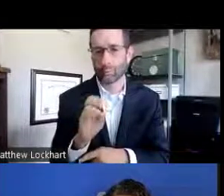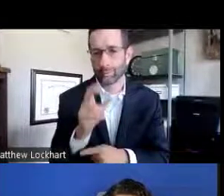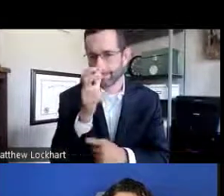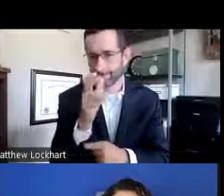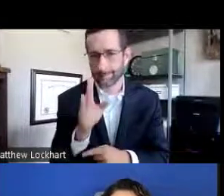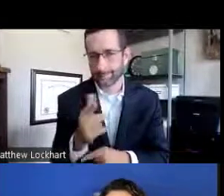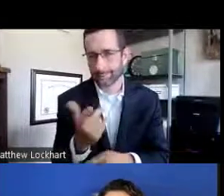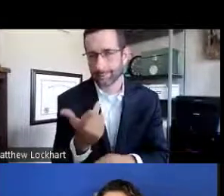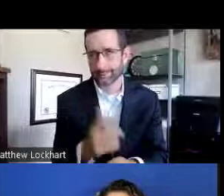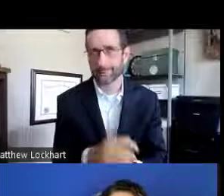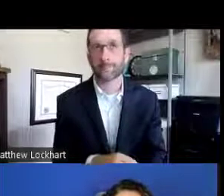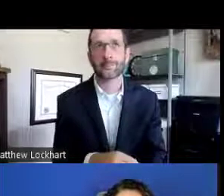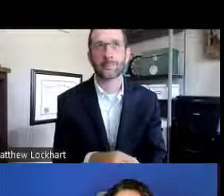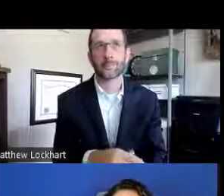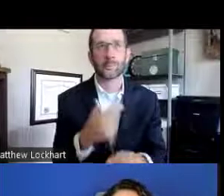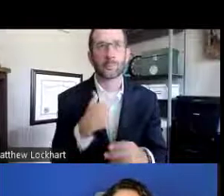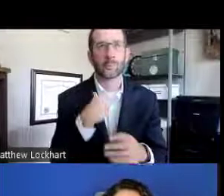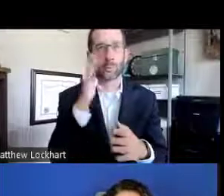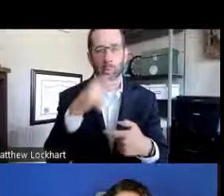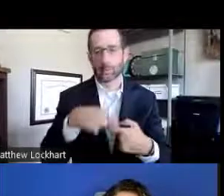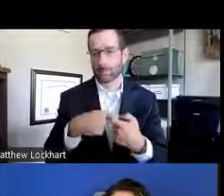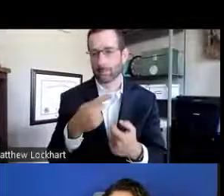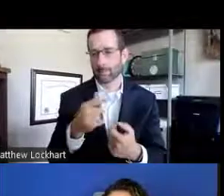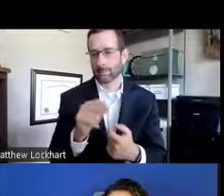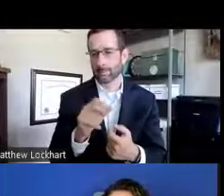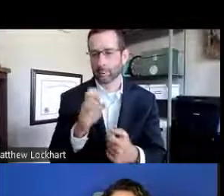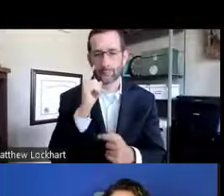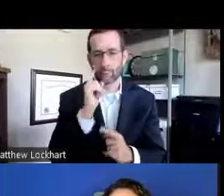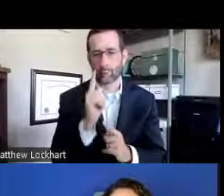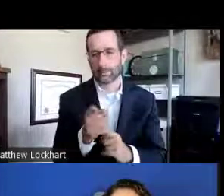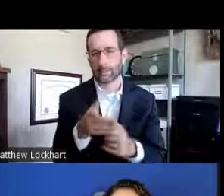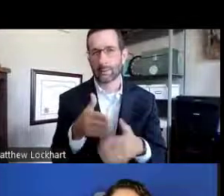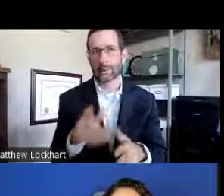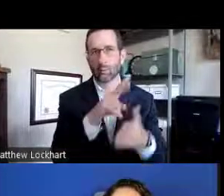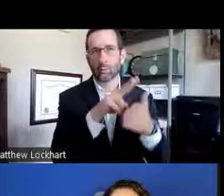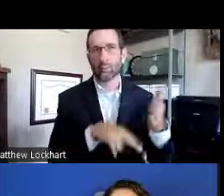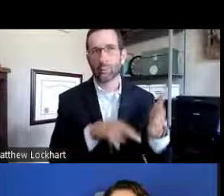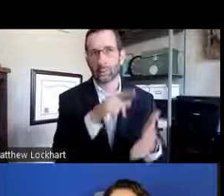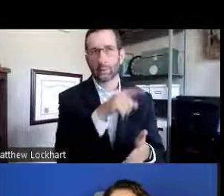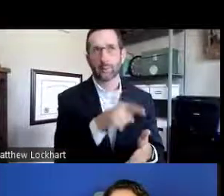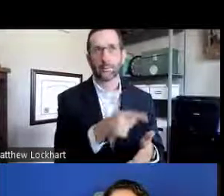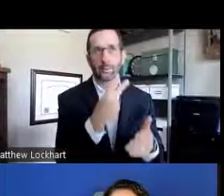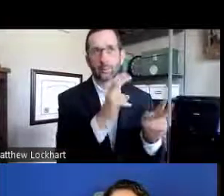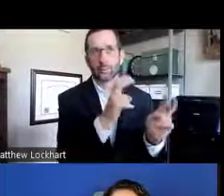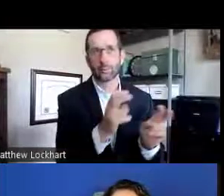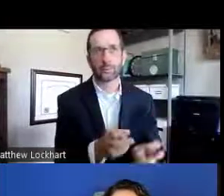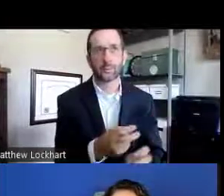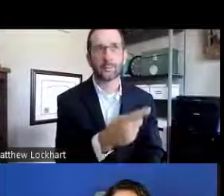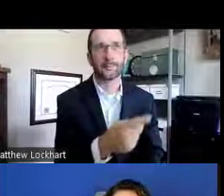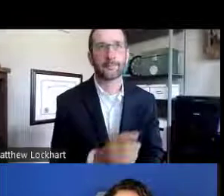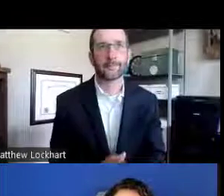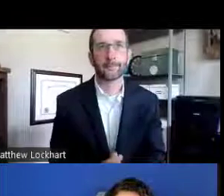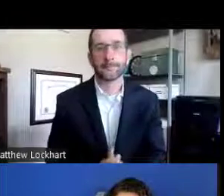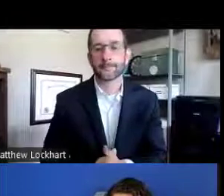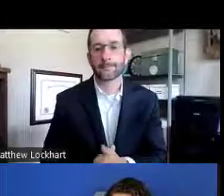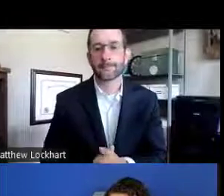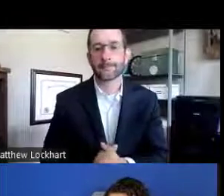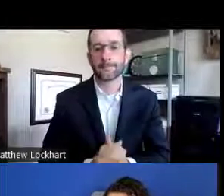if you ever feel like you have the impostor syndrome bug. I'm going to pause for a minute and allow you to read the two quotes on the screen.